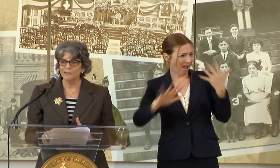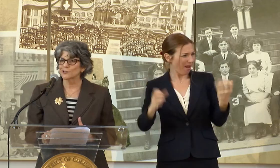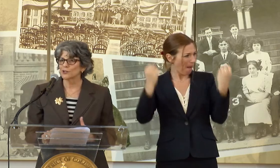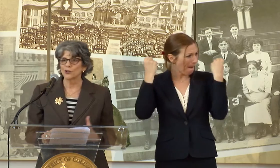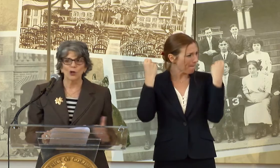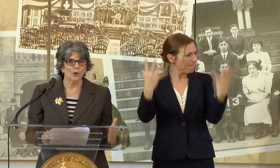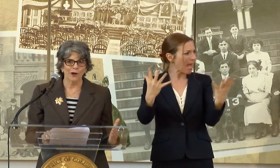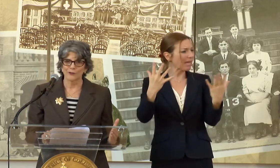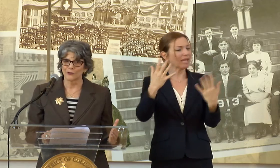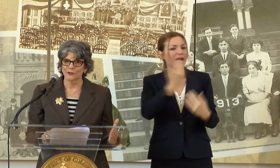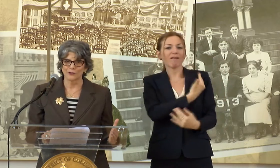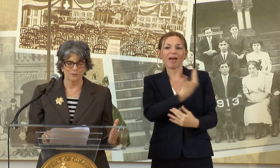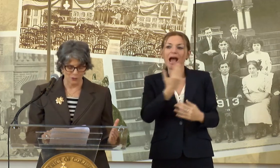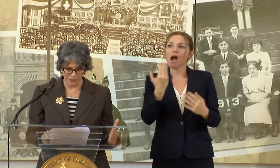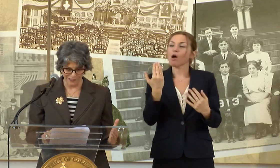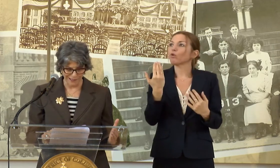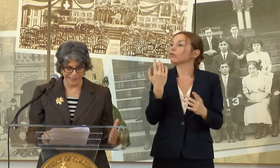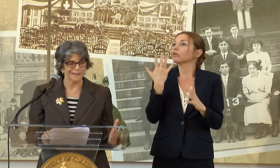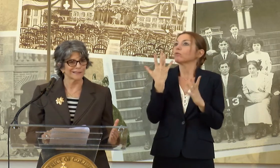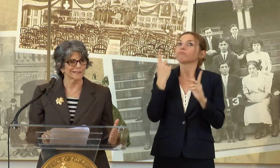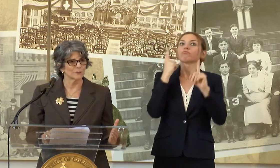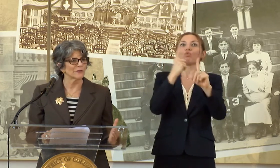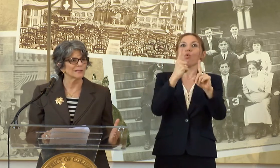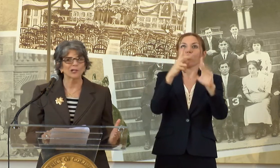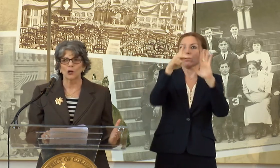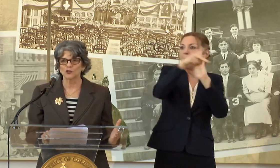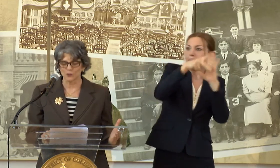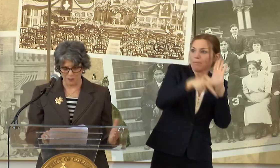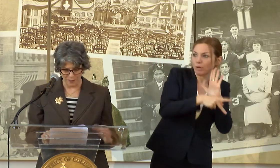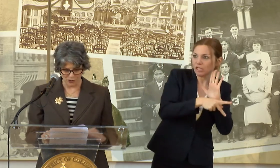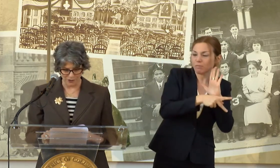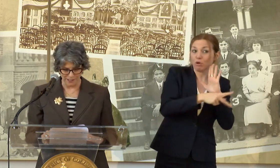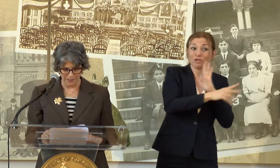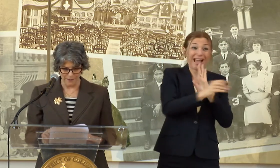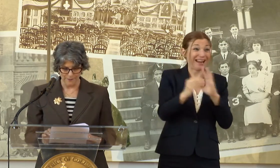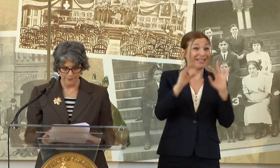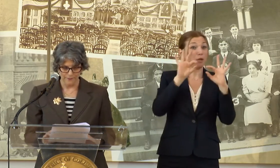THERE IS NO OTHER COMMUNITY LIKE THIS WITH THIS CULTURAL SPECIALTY.